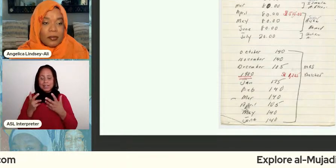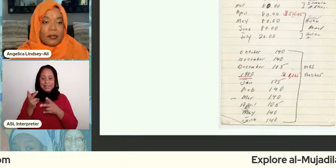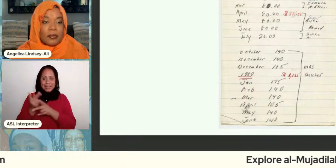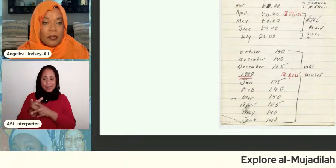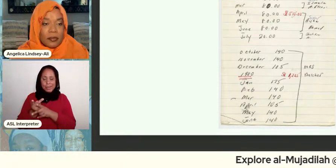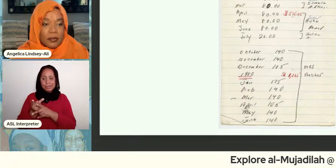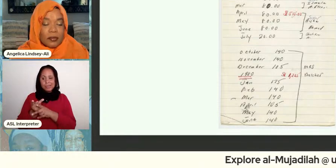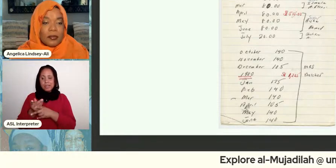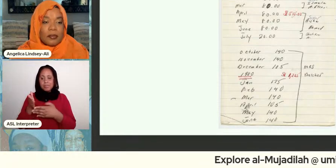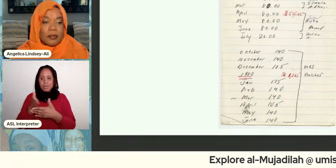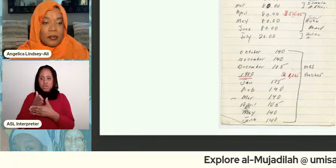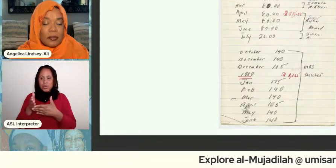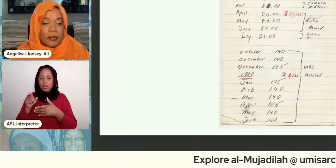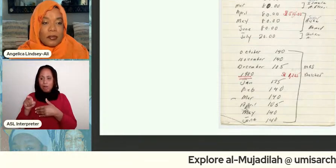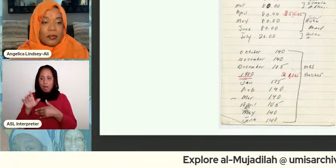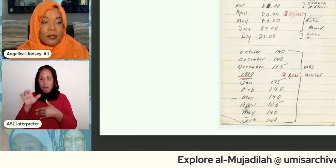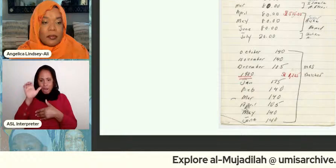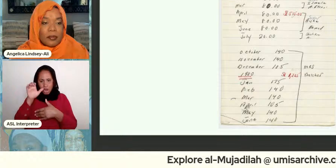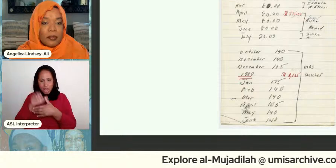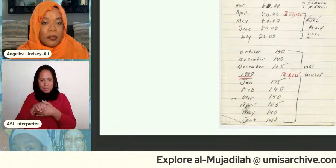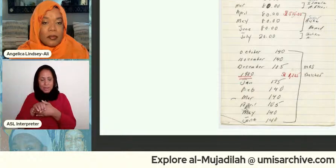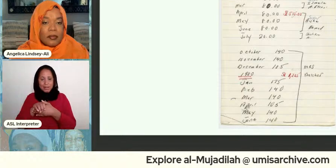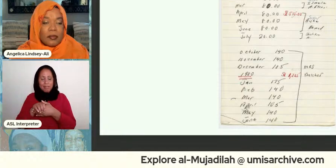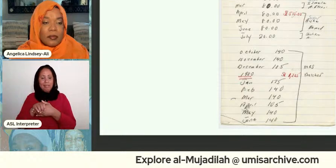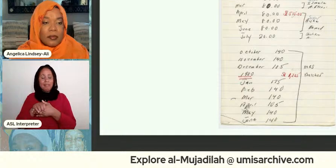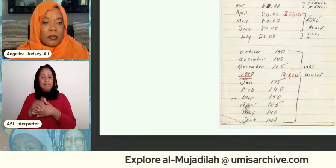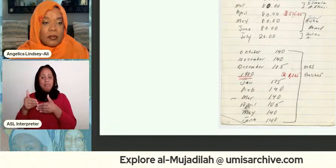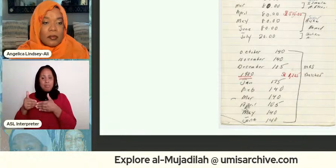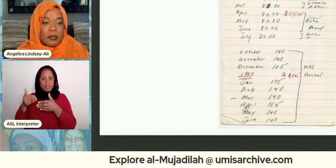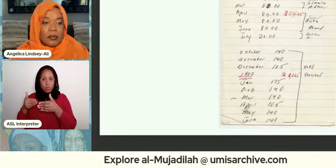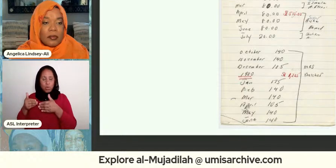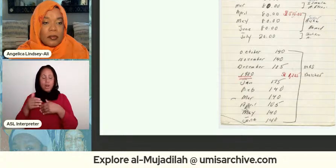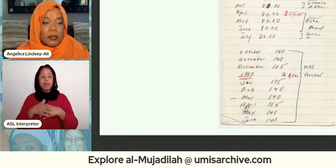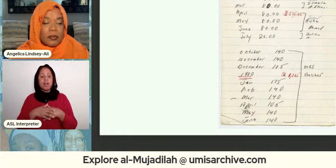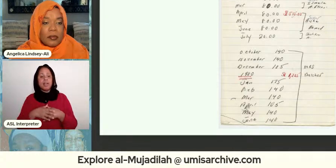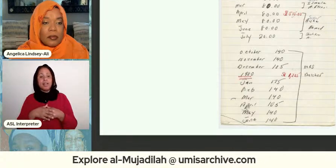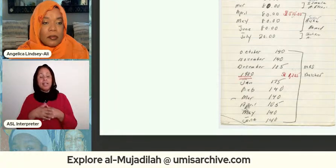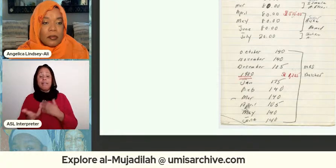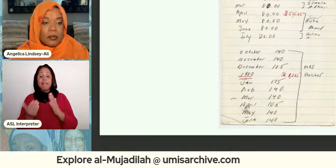tries to do so i wanted to include this because i felt like again similar to i guess in a way to the